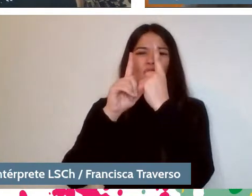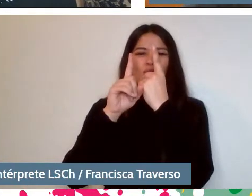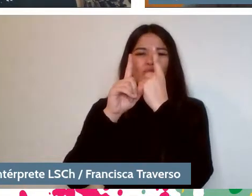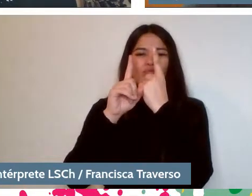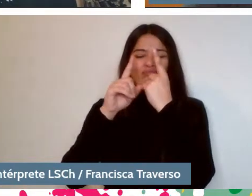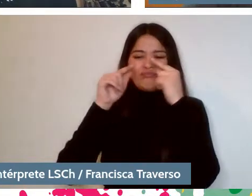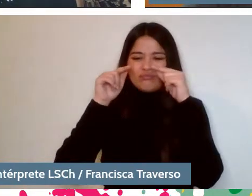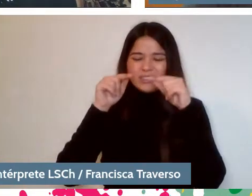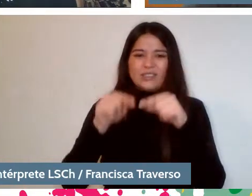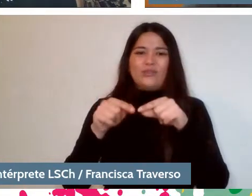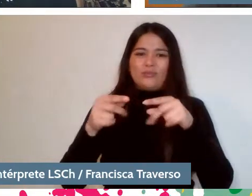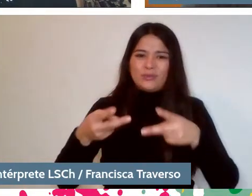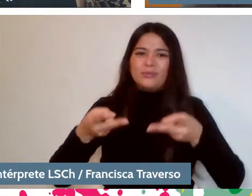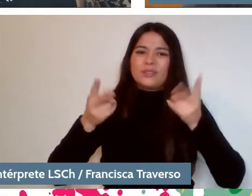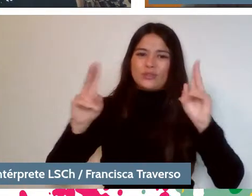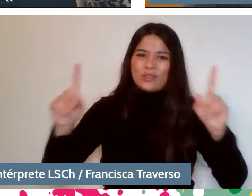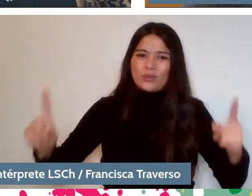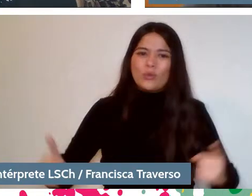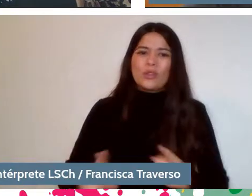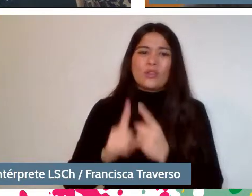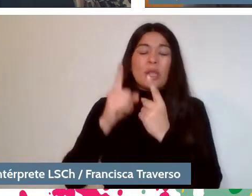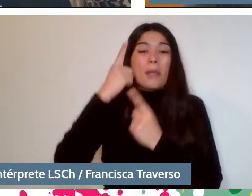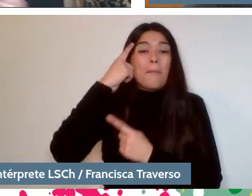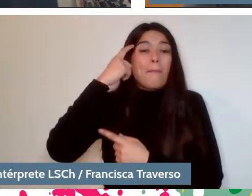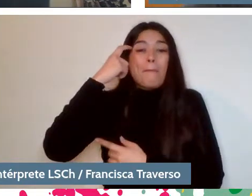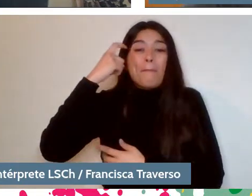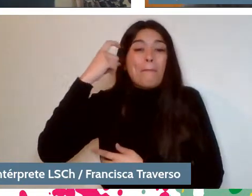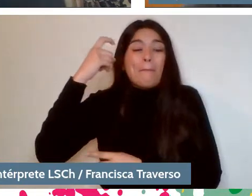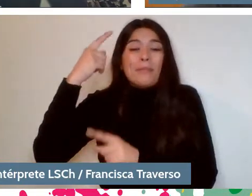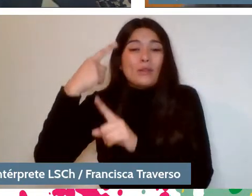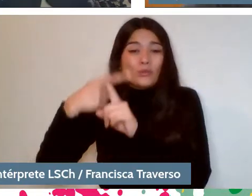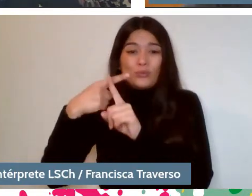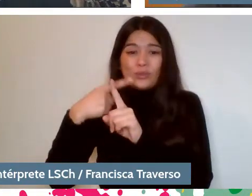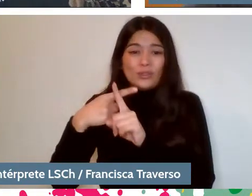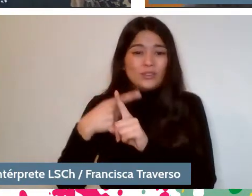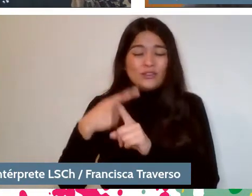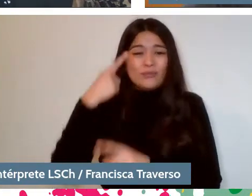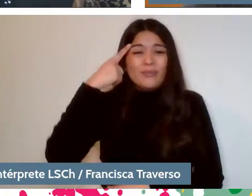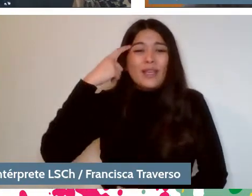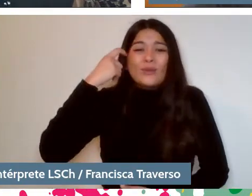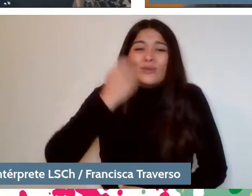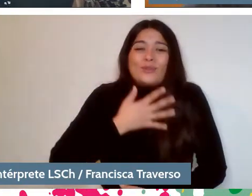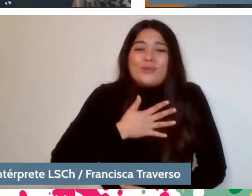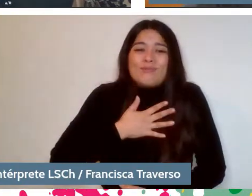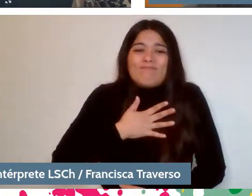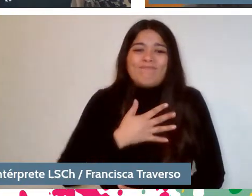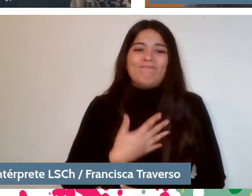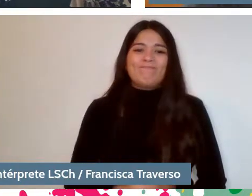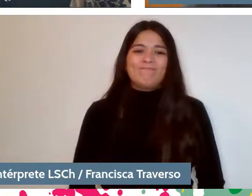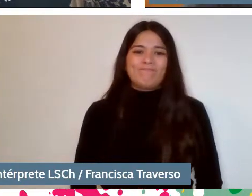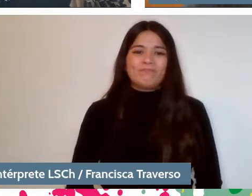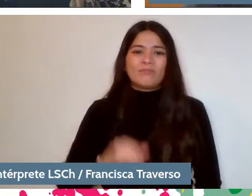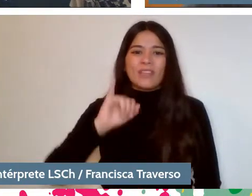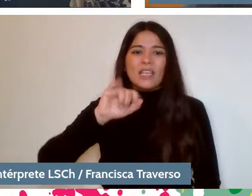And it excites me, I mean, there's not another verb. Perfect. -It's illusion.